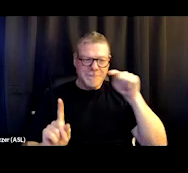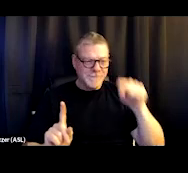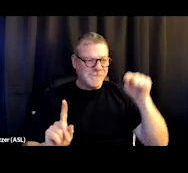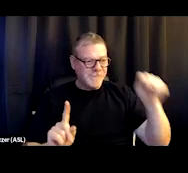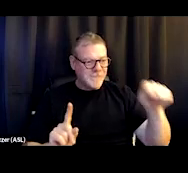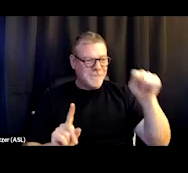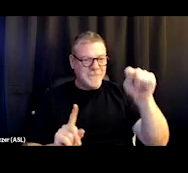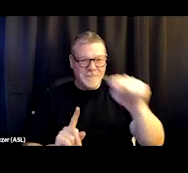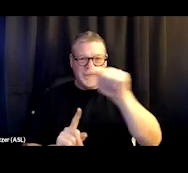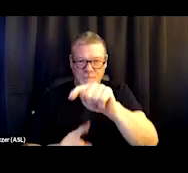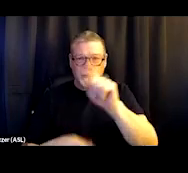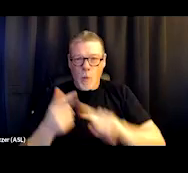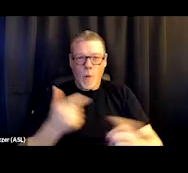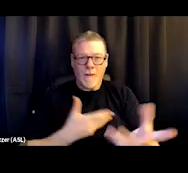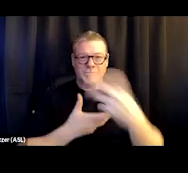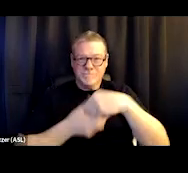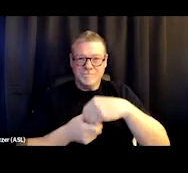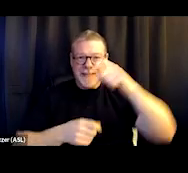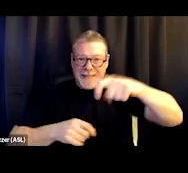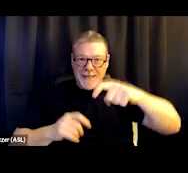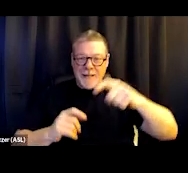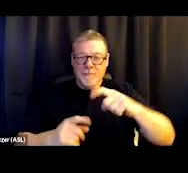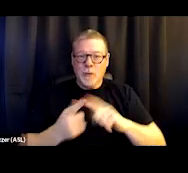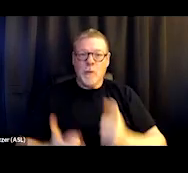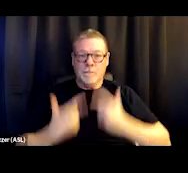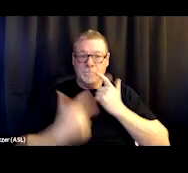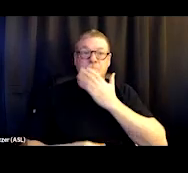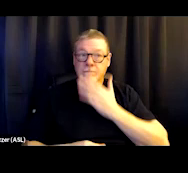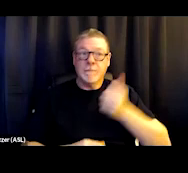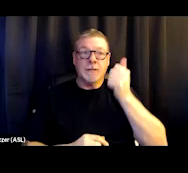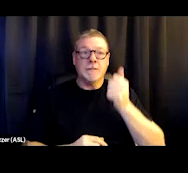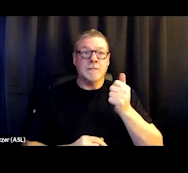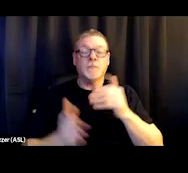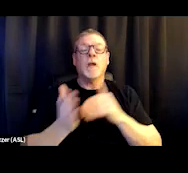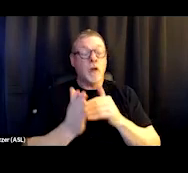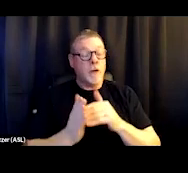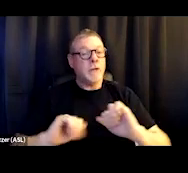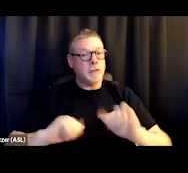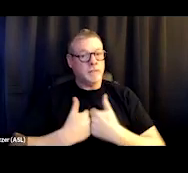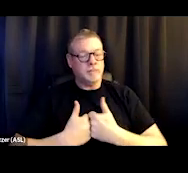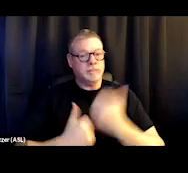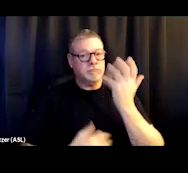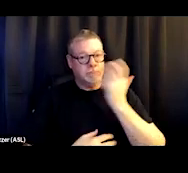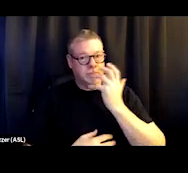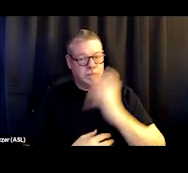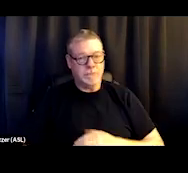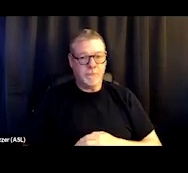that they need in their lives to live their best lives are often a challenge. The next slide.